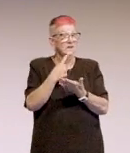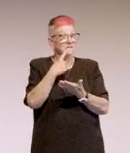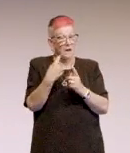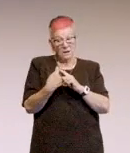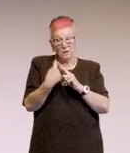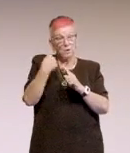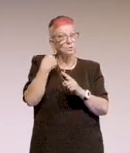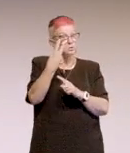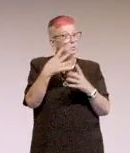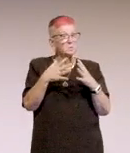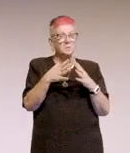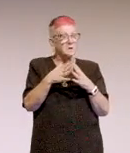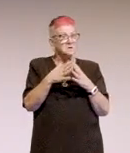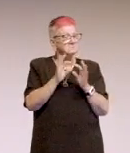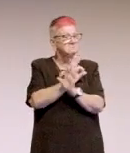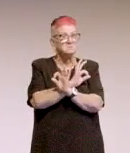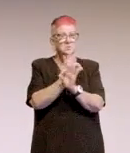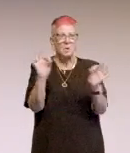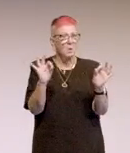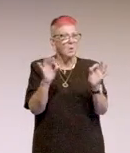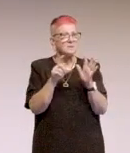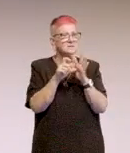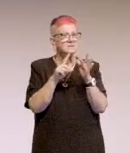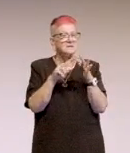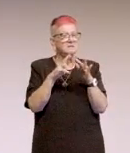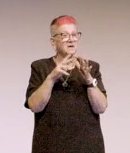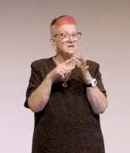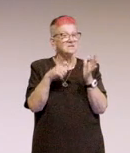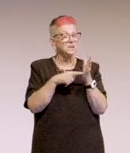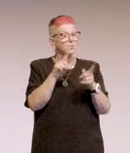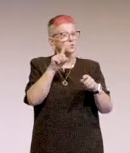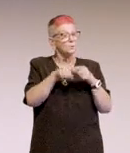So we usually, usually it's picked up by the tester.